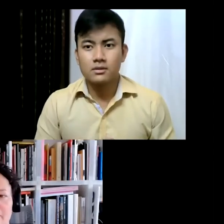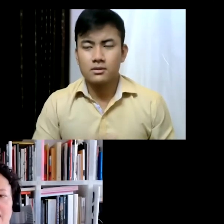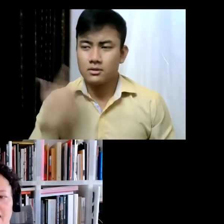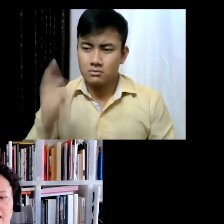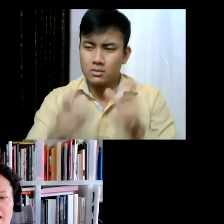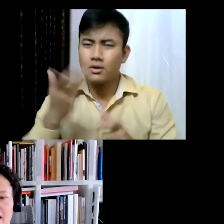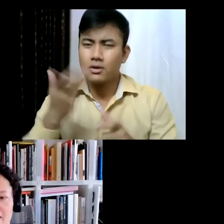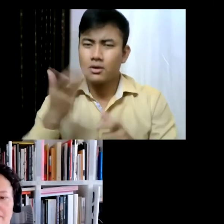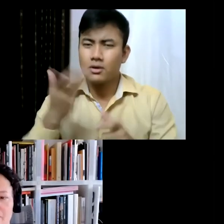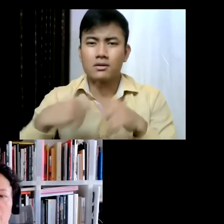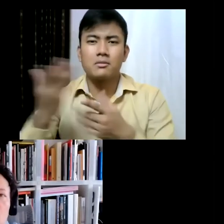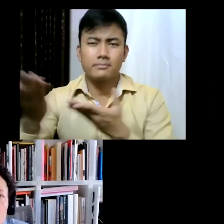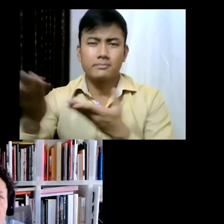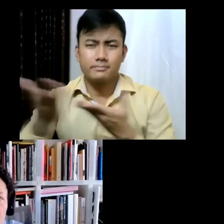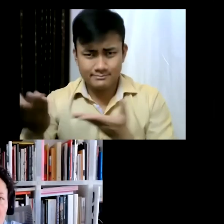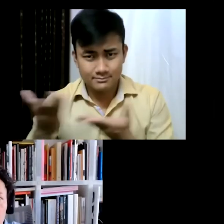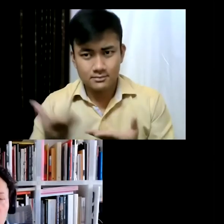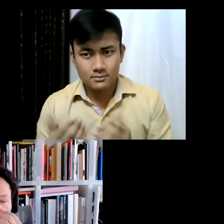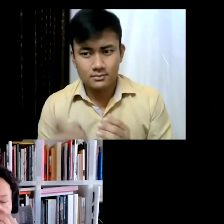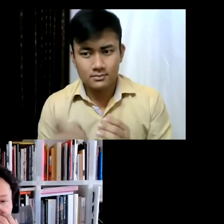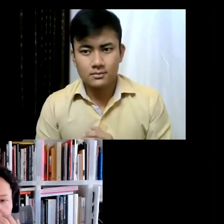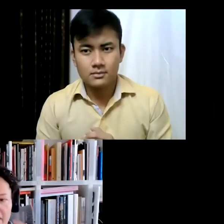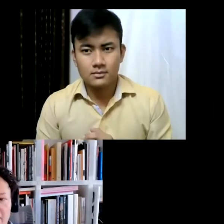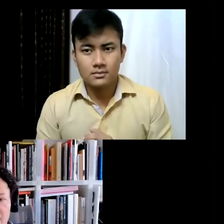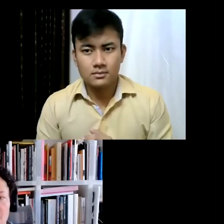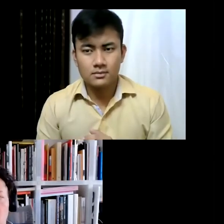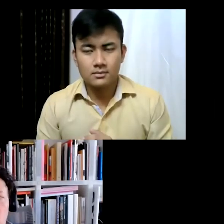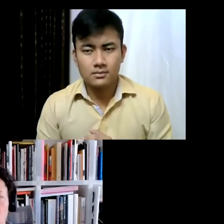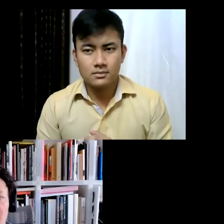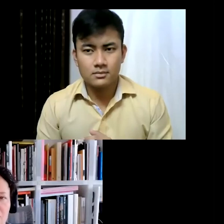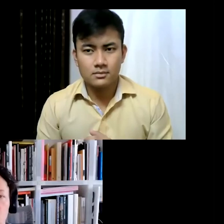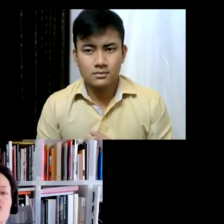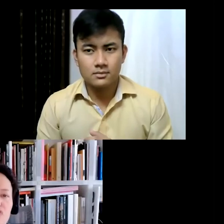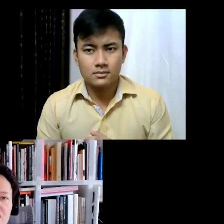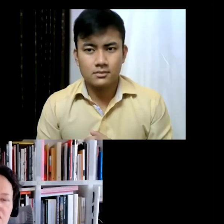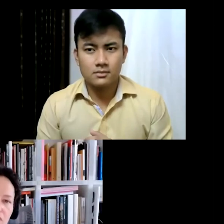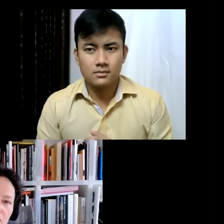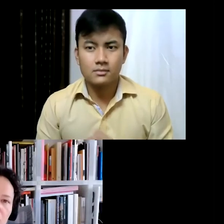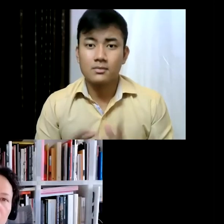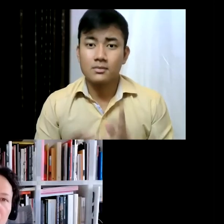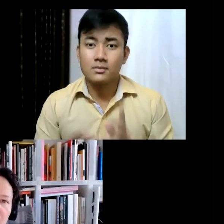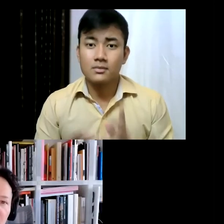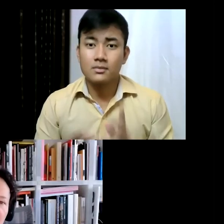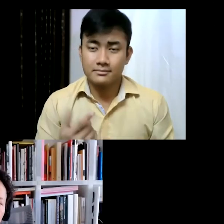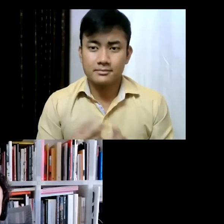but we got to a point in which we were anyway about to look at solutions to moderate the flux